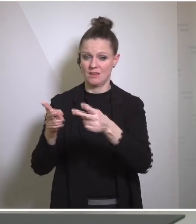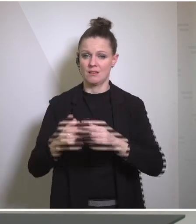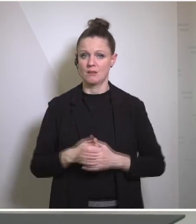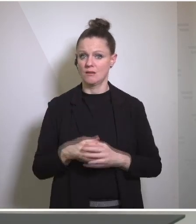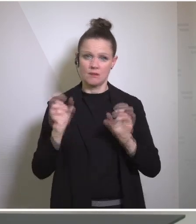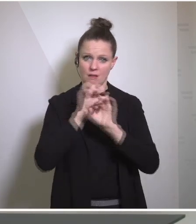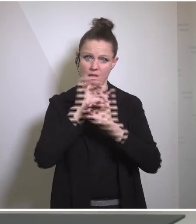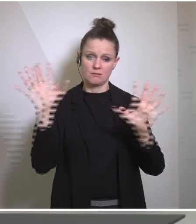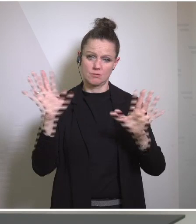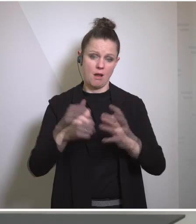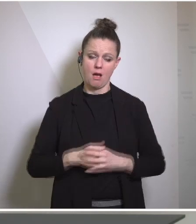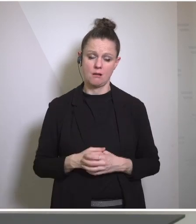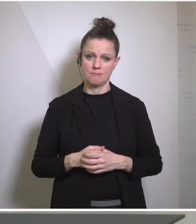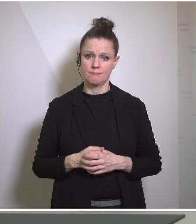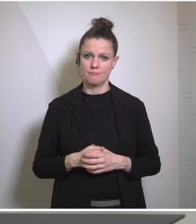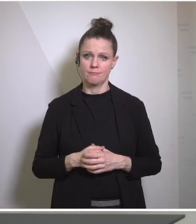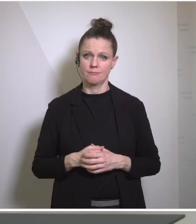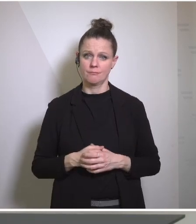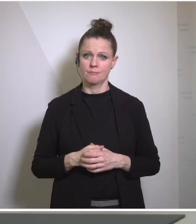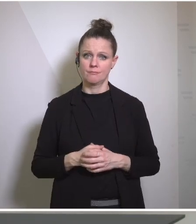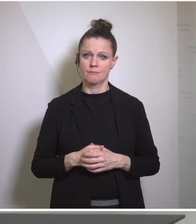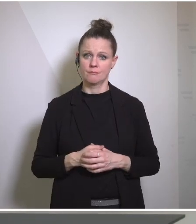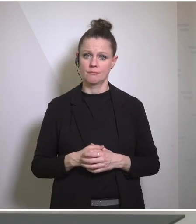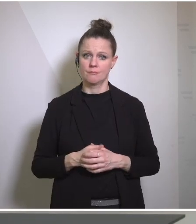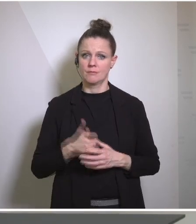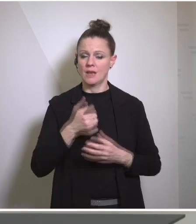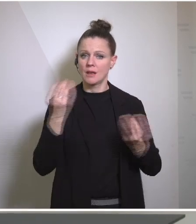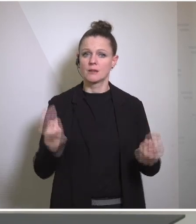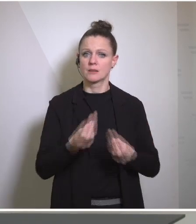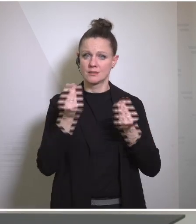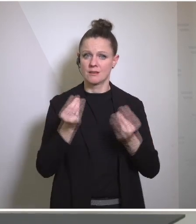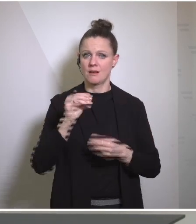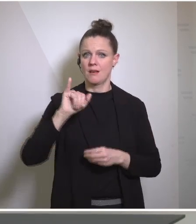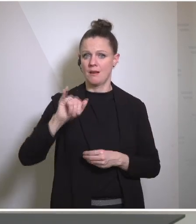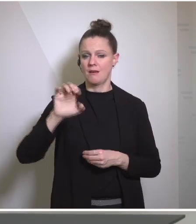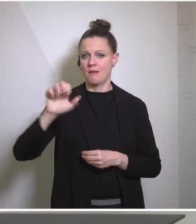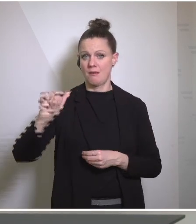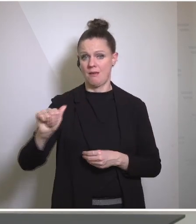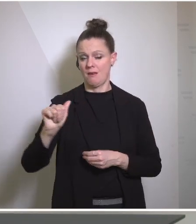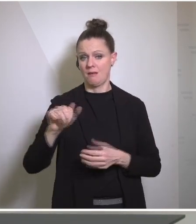that. One of the reasons I was here at the IAEA today was precisely to talk about the work the